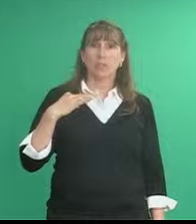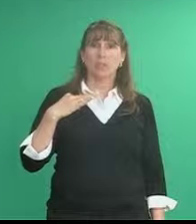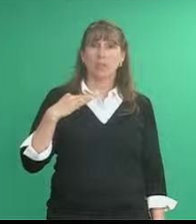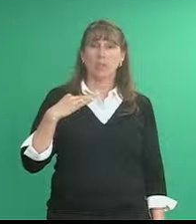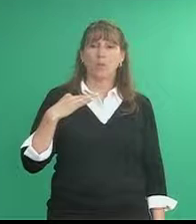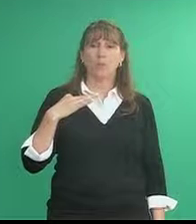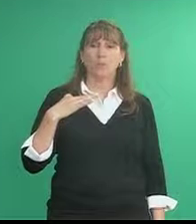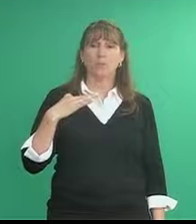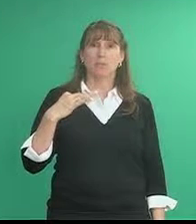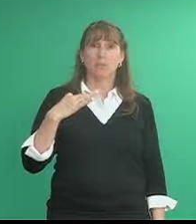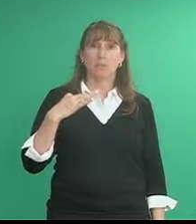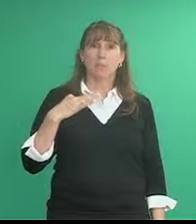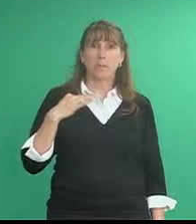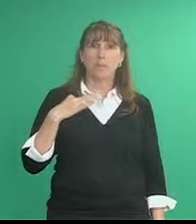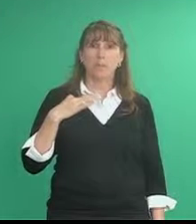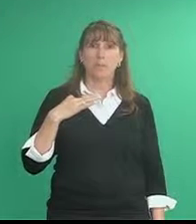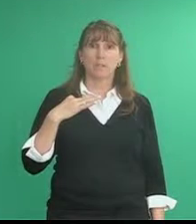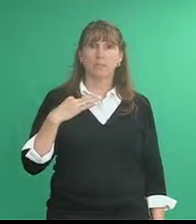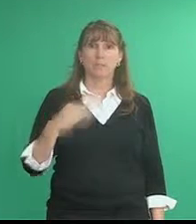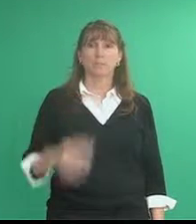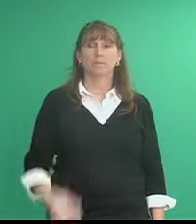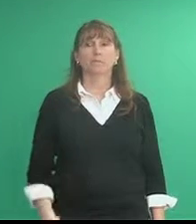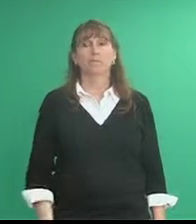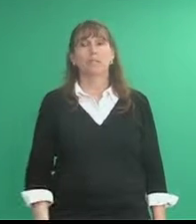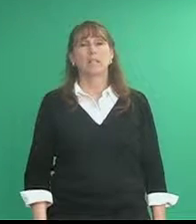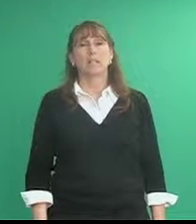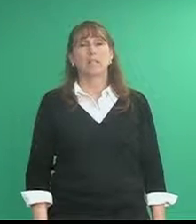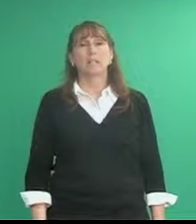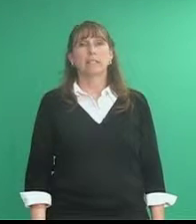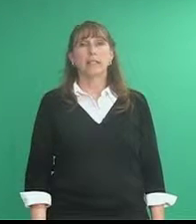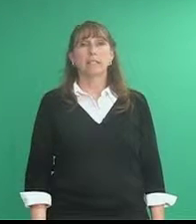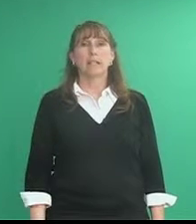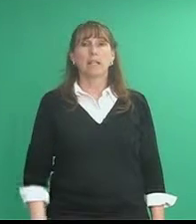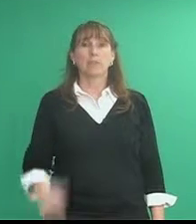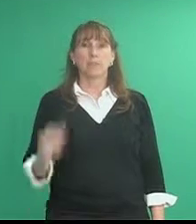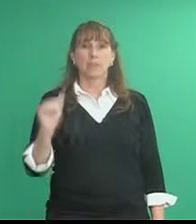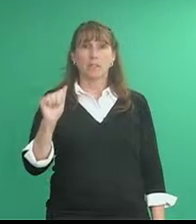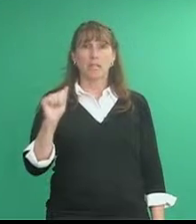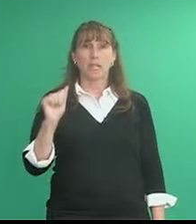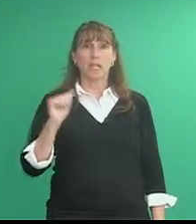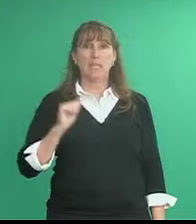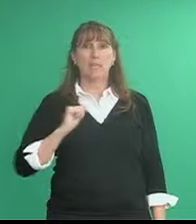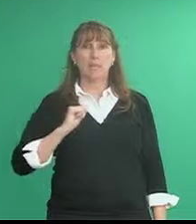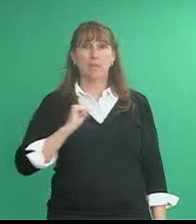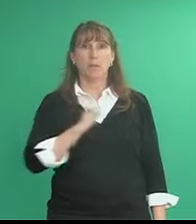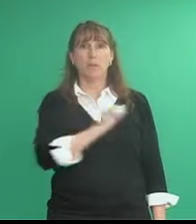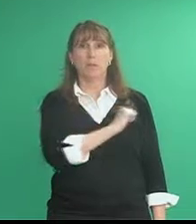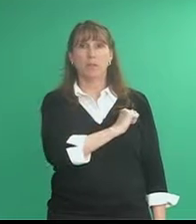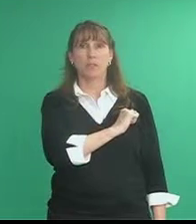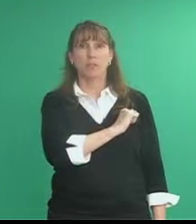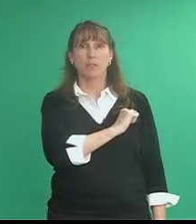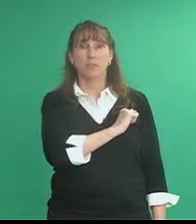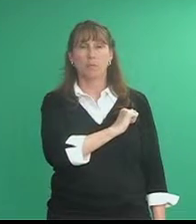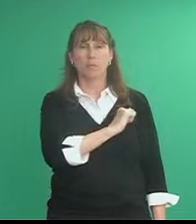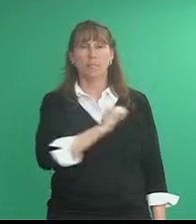and pull it out. Pittsburgh Atlanta The A handshape going across your body